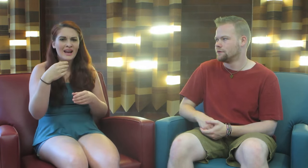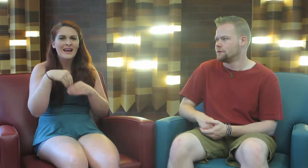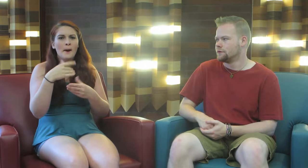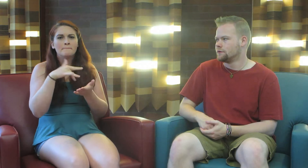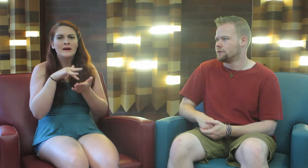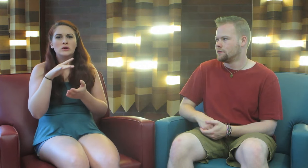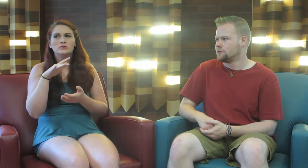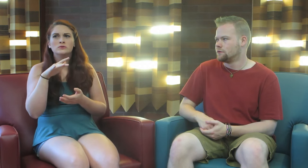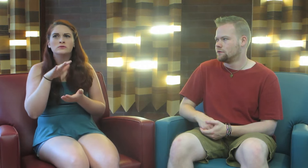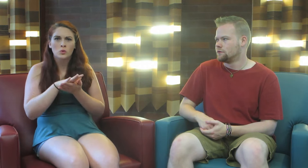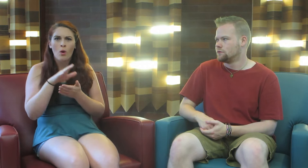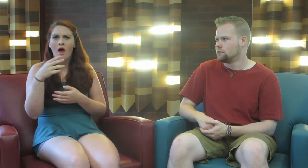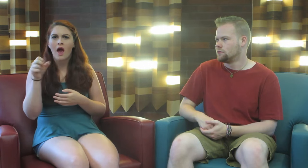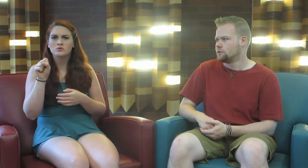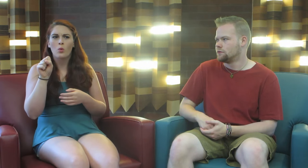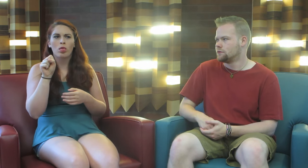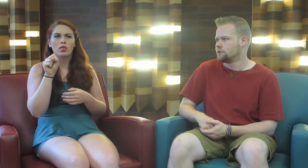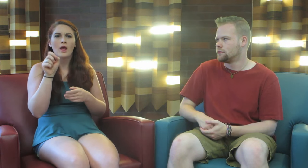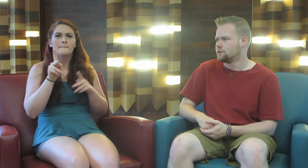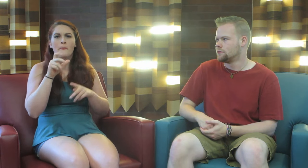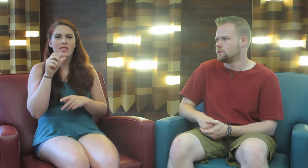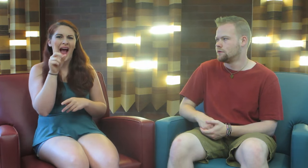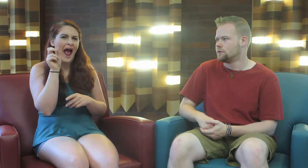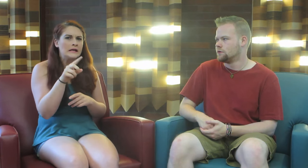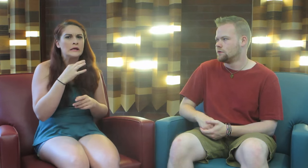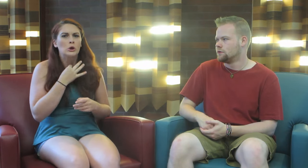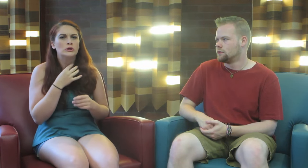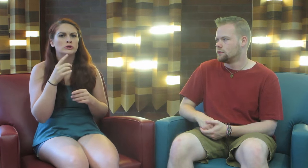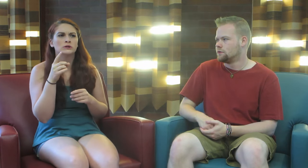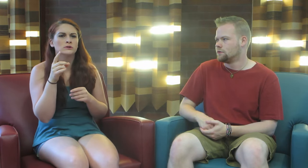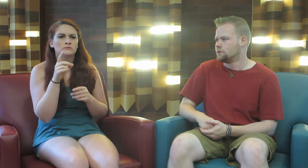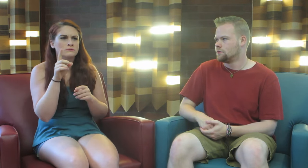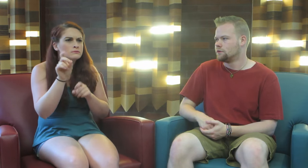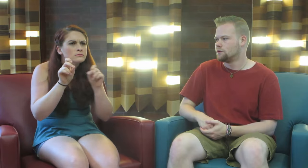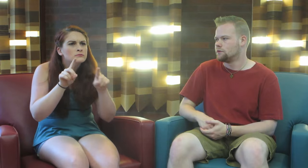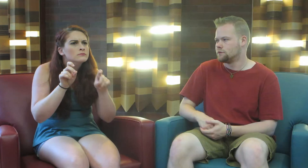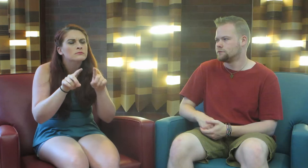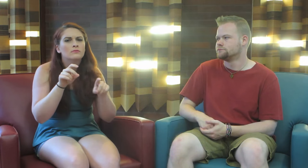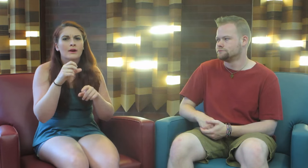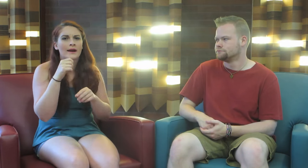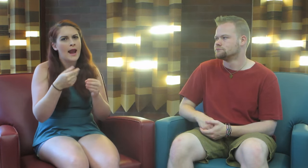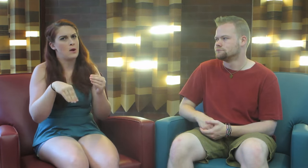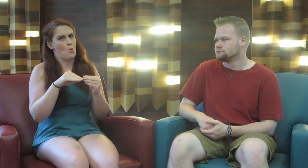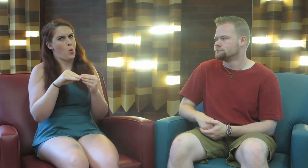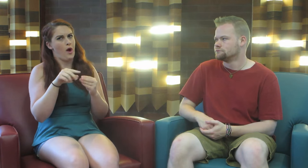In middle school and high school, people aren’t asking questions, being curious. Not anymore.